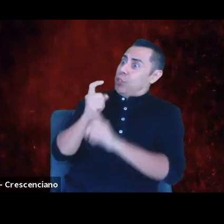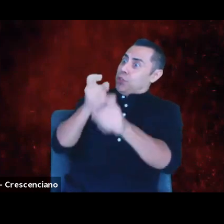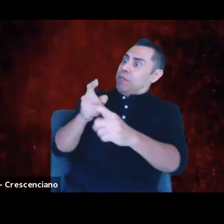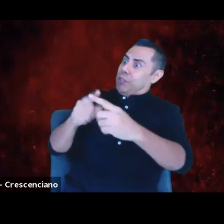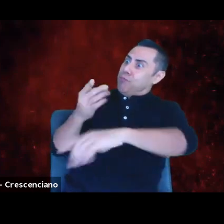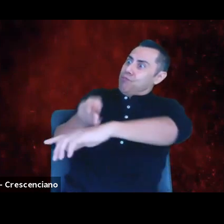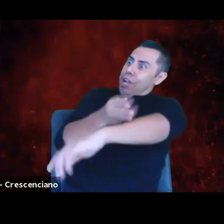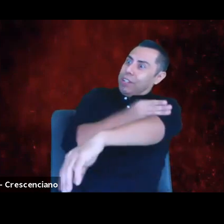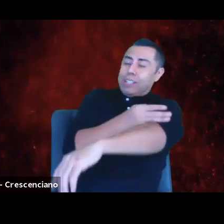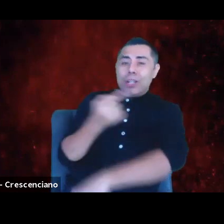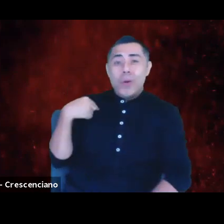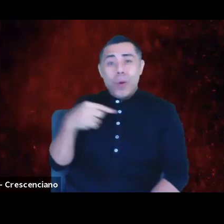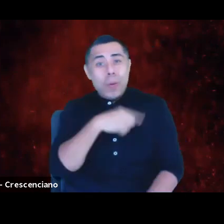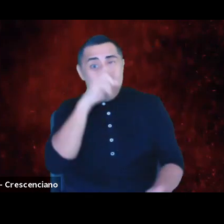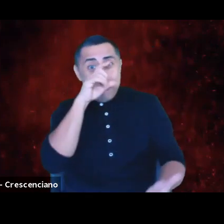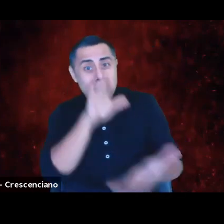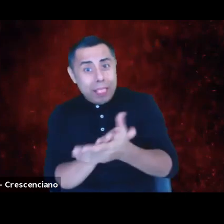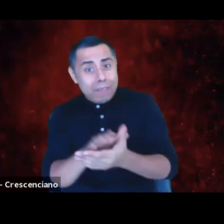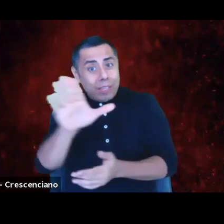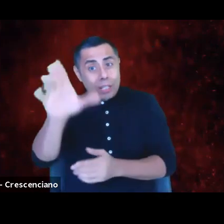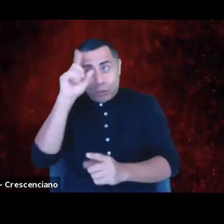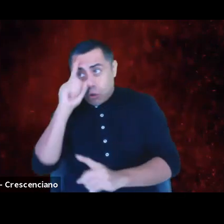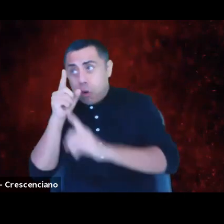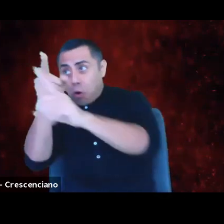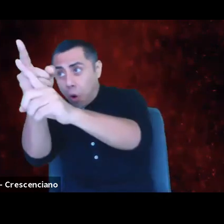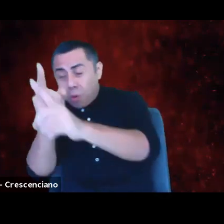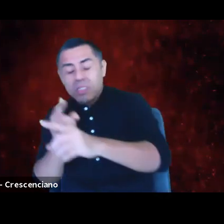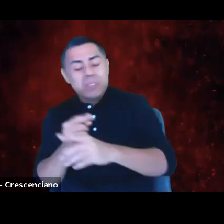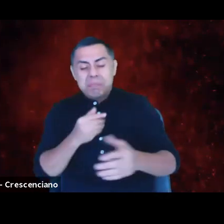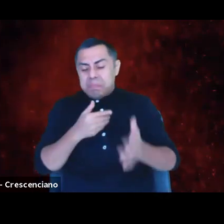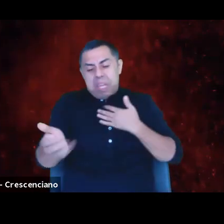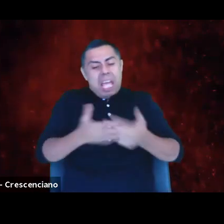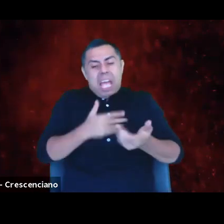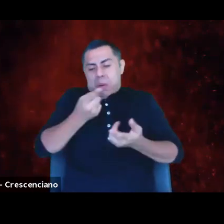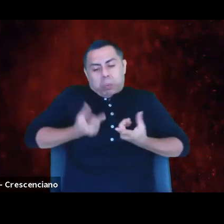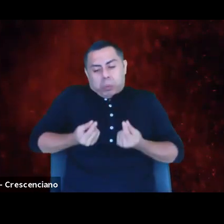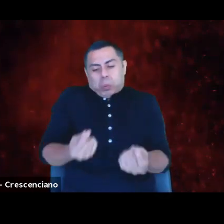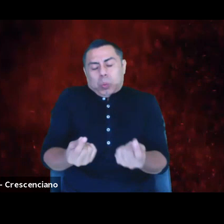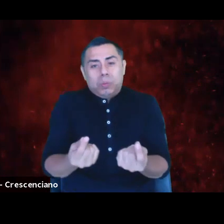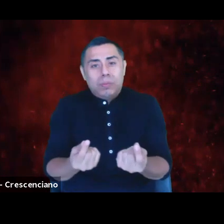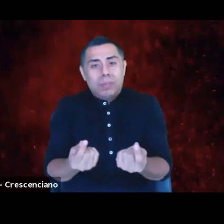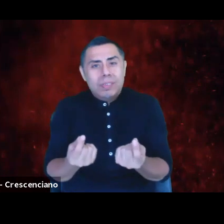We believe that the ends justify the means. How do I know this? Look what we've created.